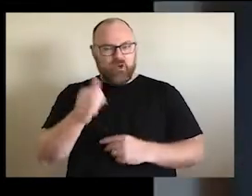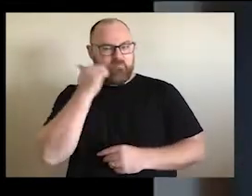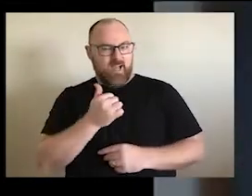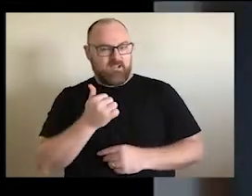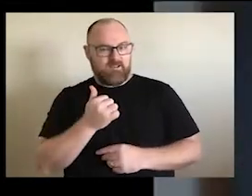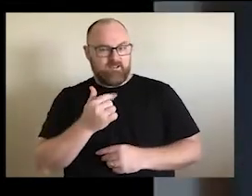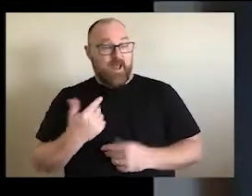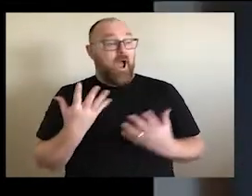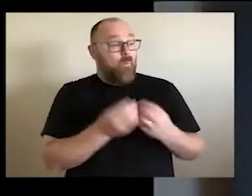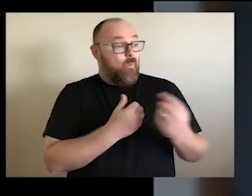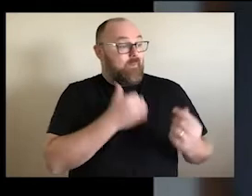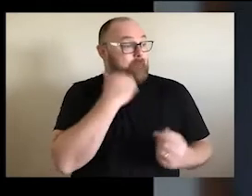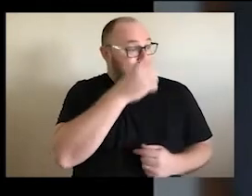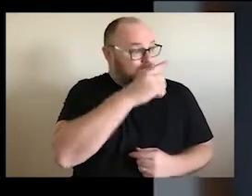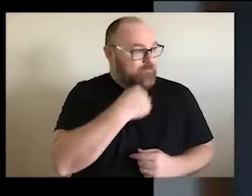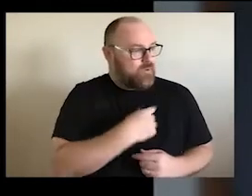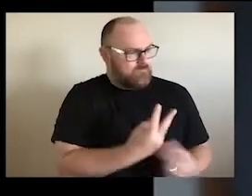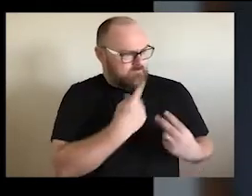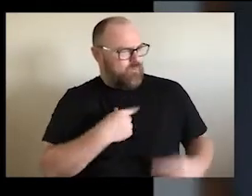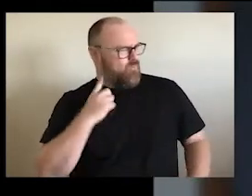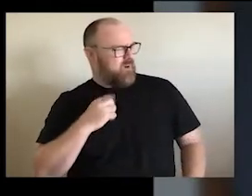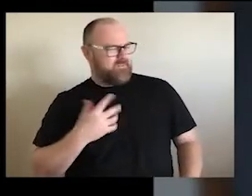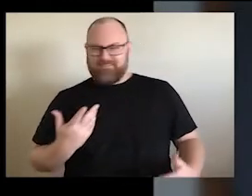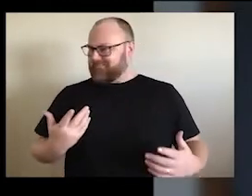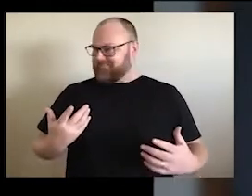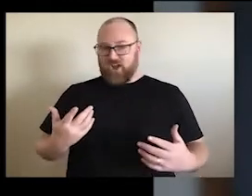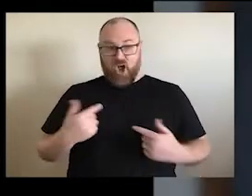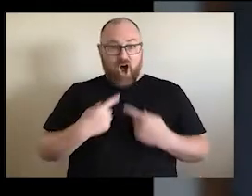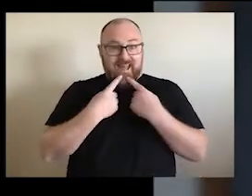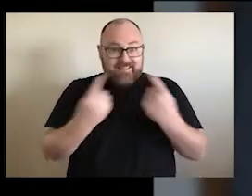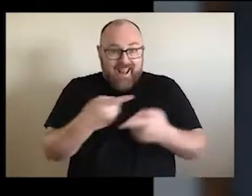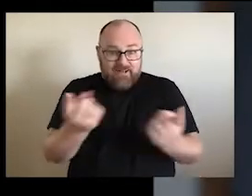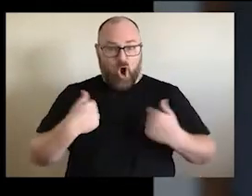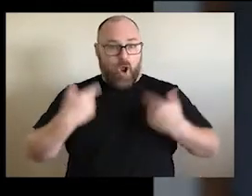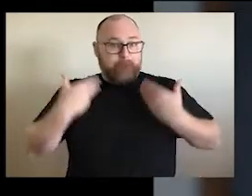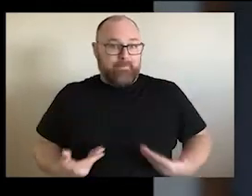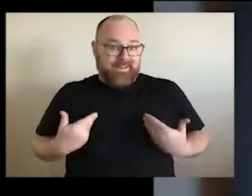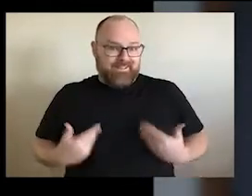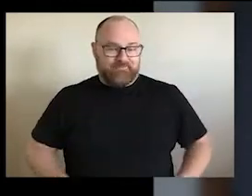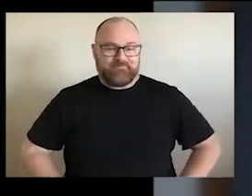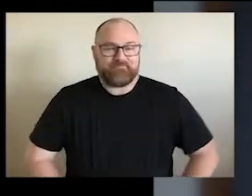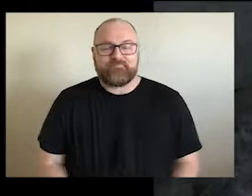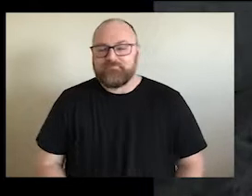you're black. When you're with black people, you say you're white. So I say to everybody, I'm me, I heard